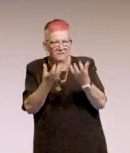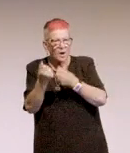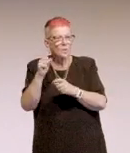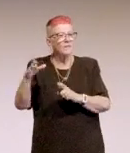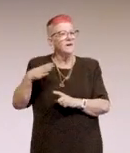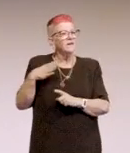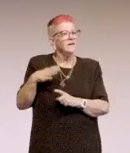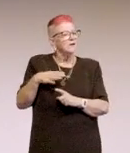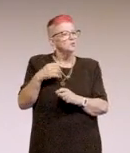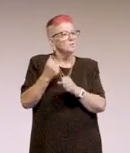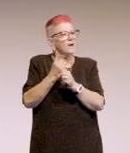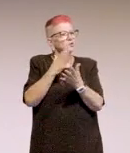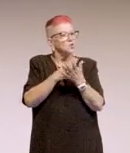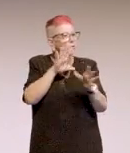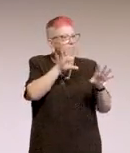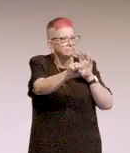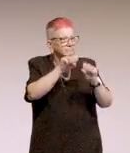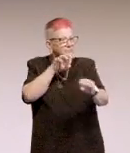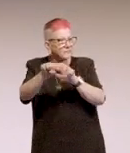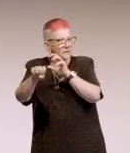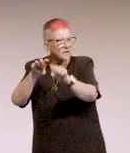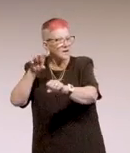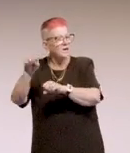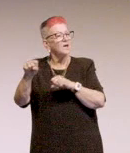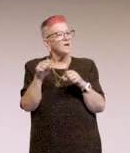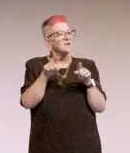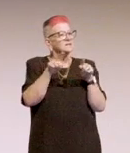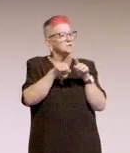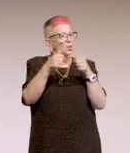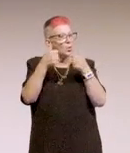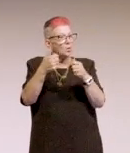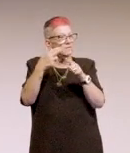So this is just a close-up. Like good headings for the authors, good heading structure,